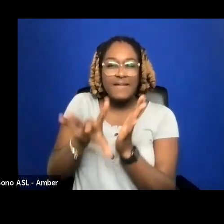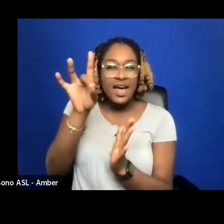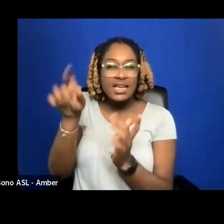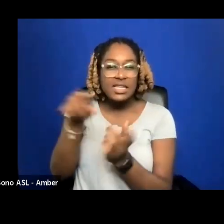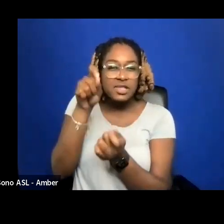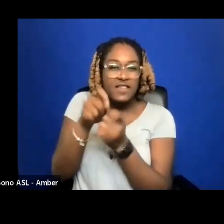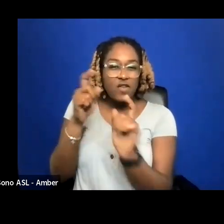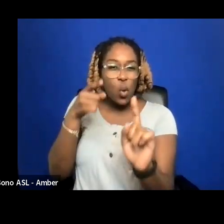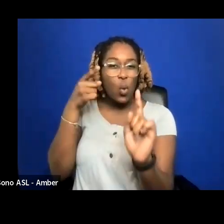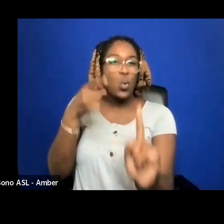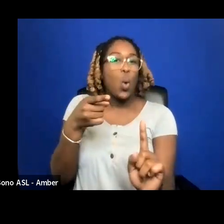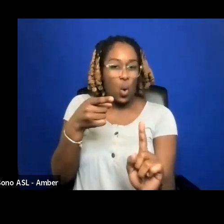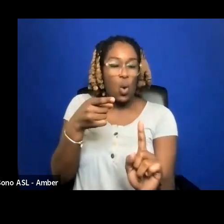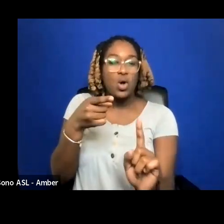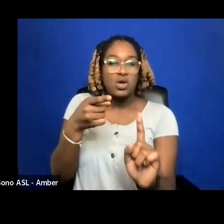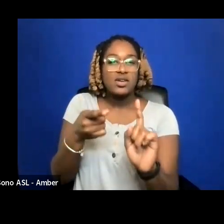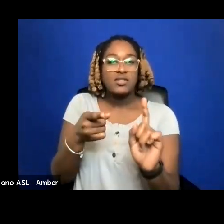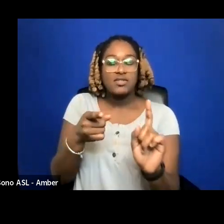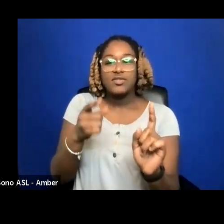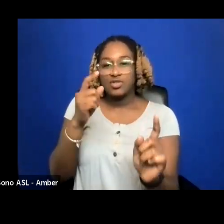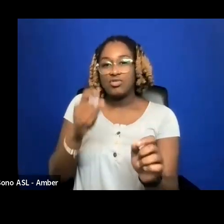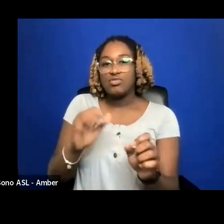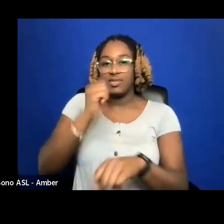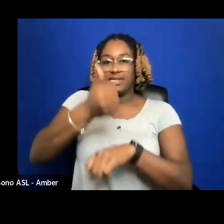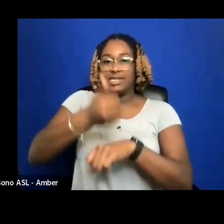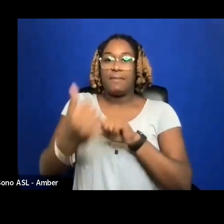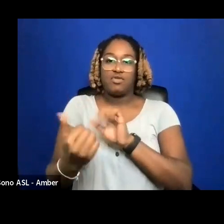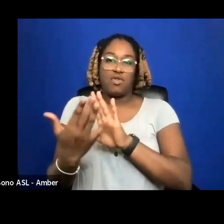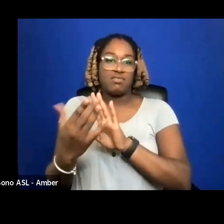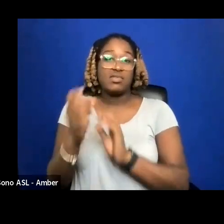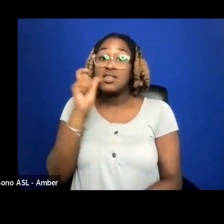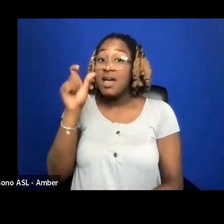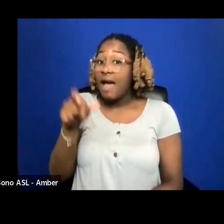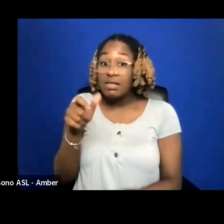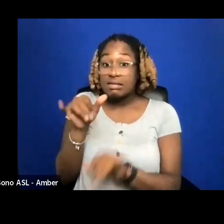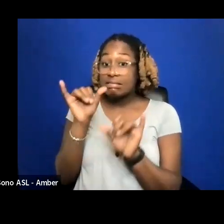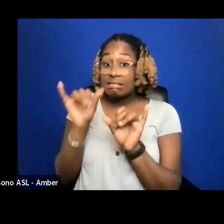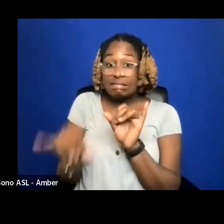IT DOESN'T HAVE TO STAY WITH THAT FIRST GOAL. AND YOU CAN ADD ADDITIONAL ONES LATER.